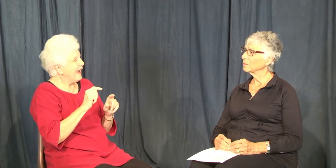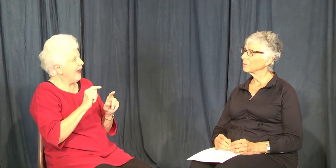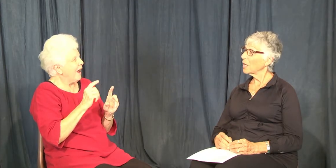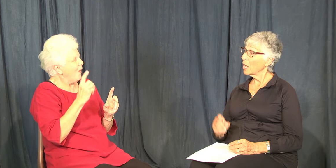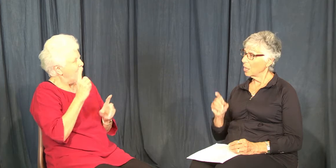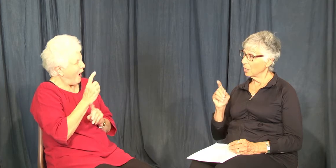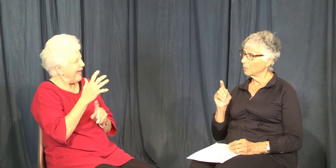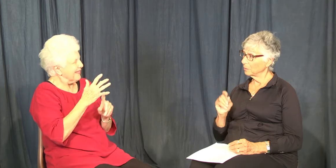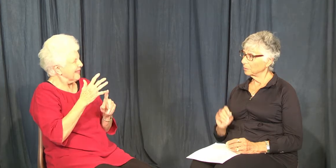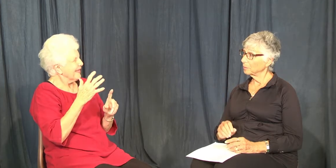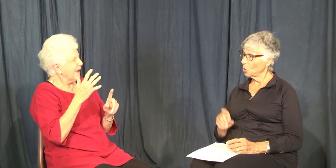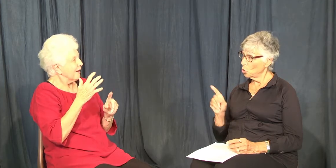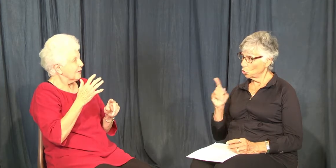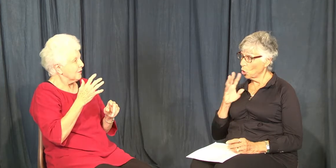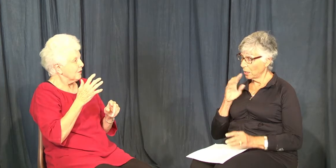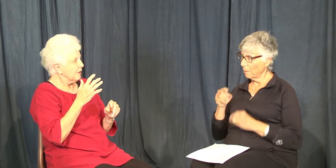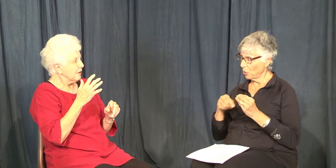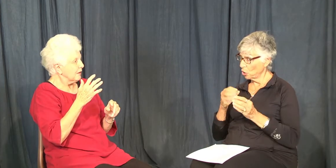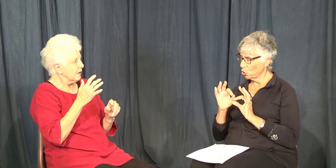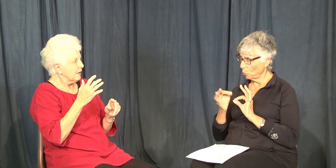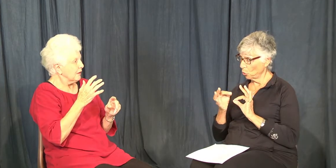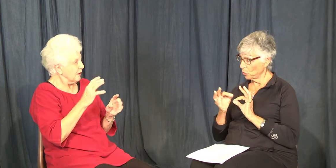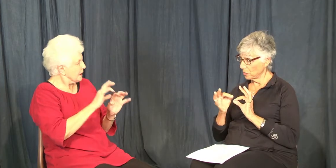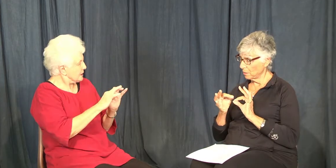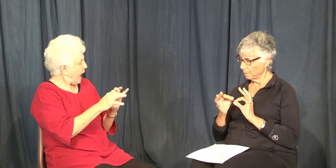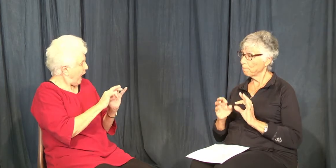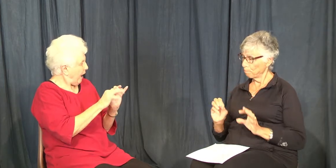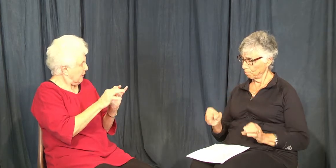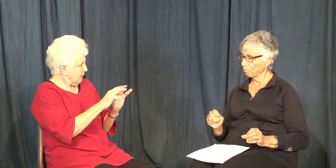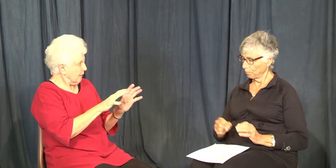of work available. You're talking about interpreters?